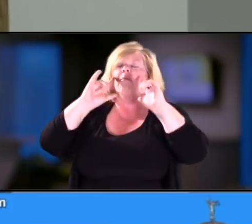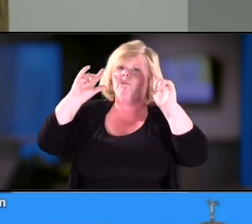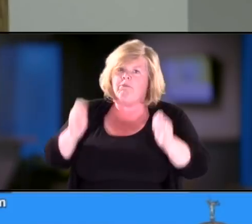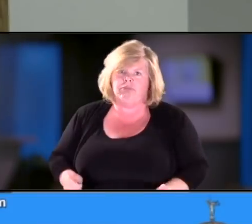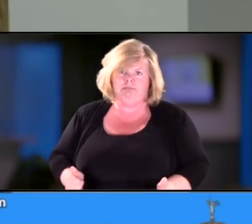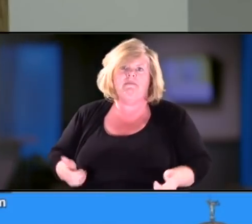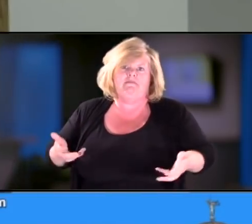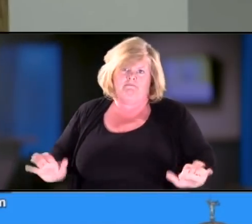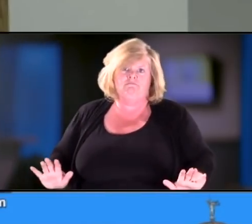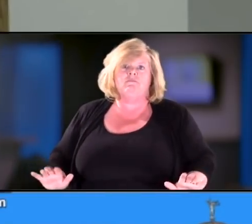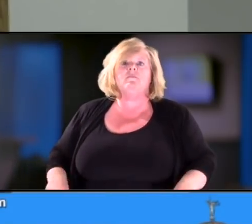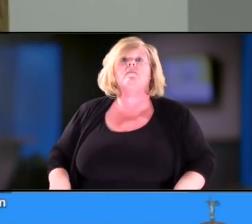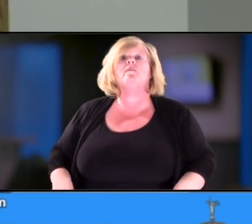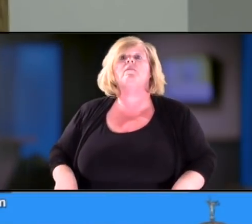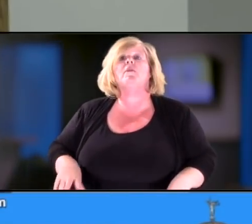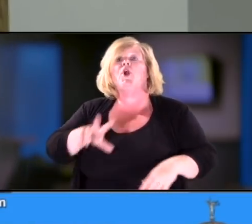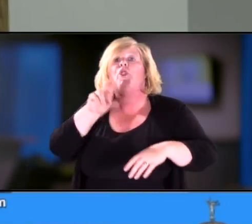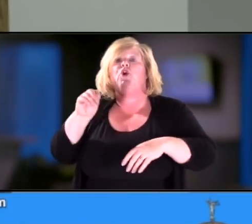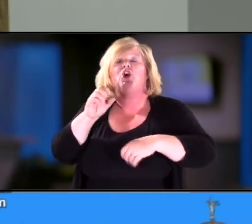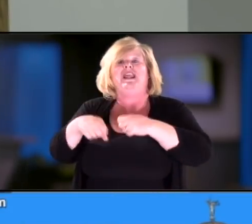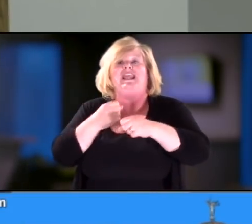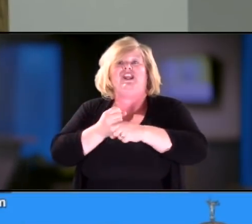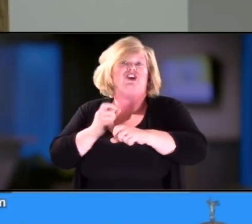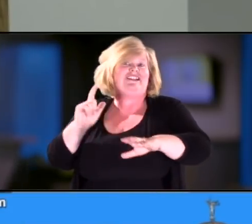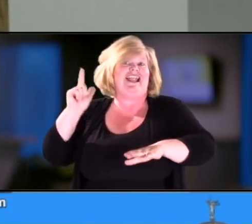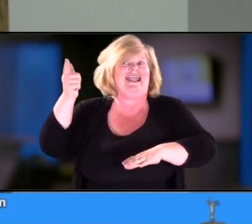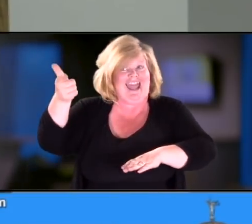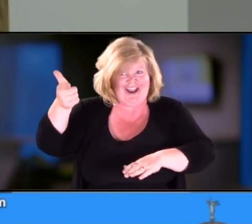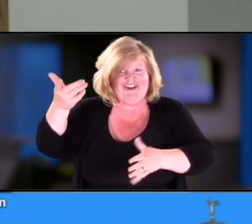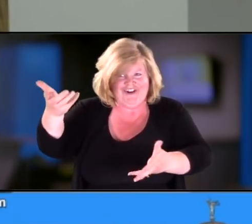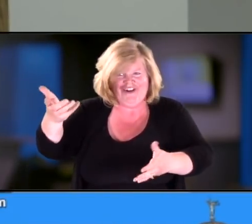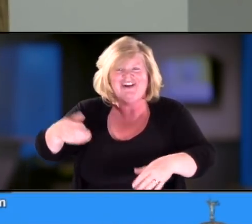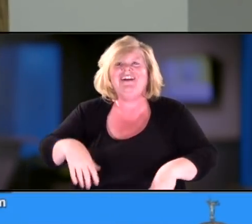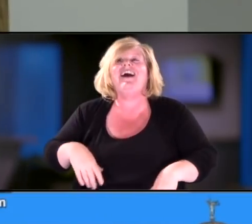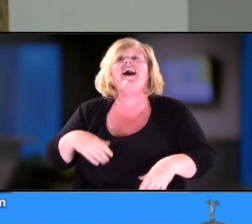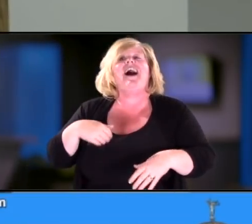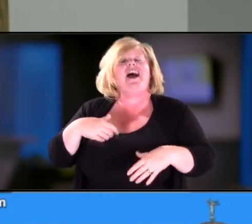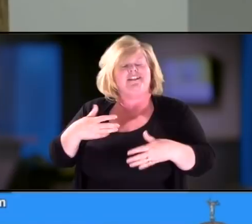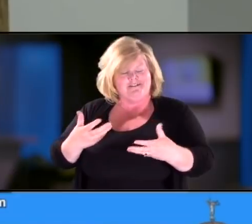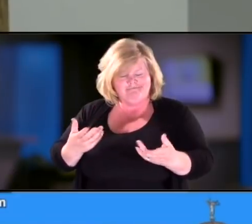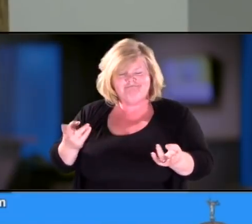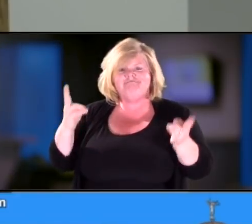30 years later, fast forwarding here, I got two cochlear implants,